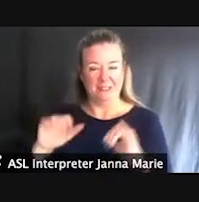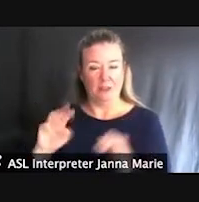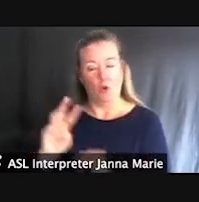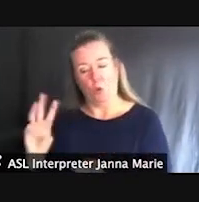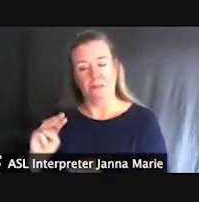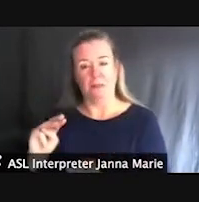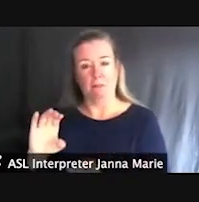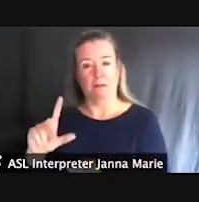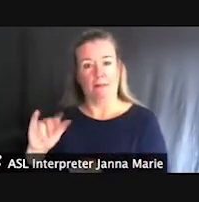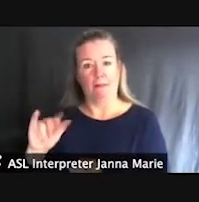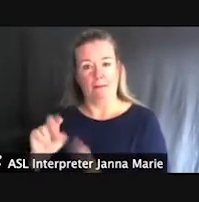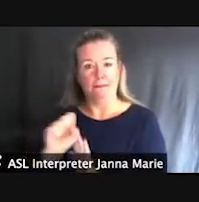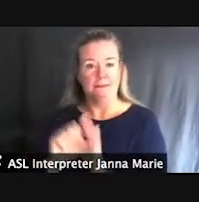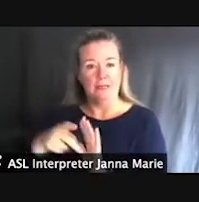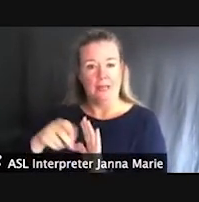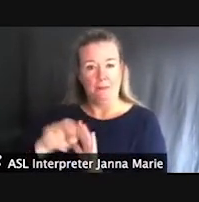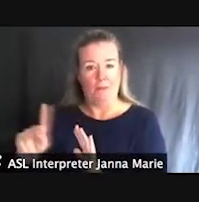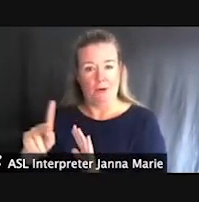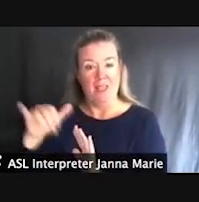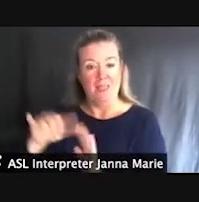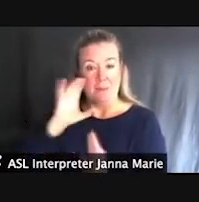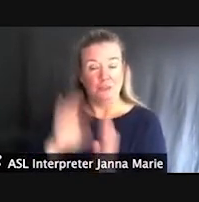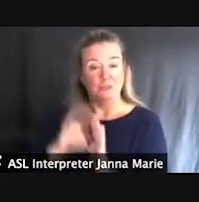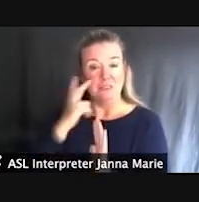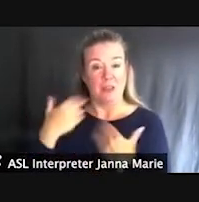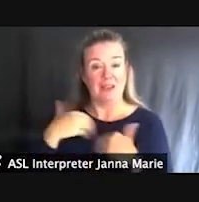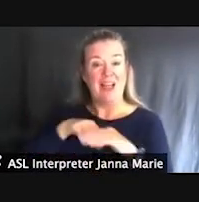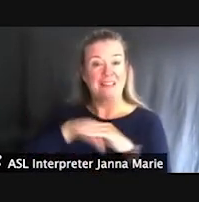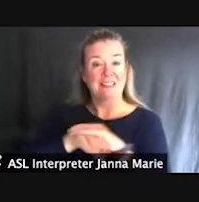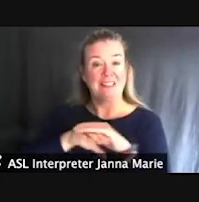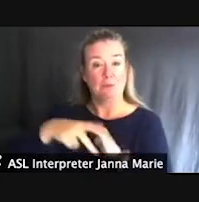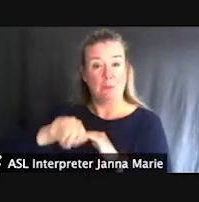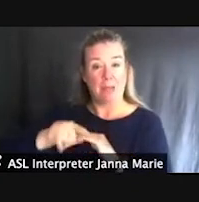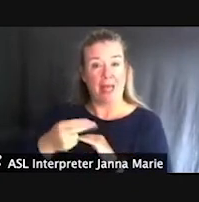And on this picture, you'll see we have an accessible pathway that goes all the way to the beach.